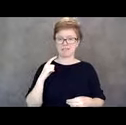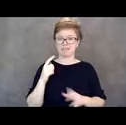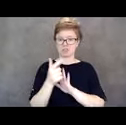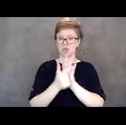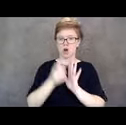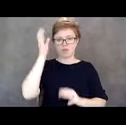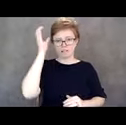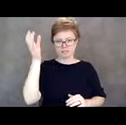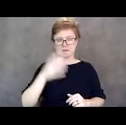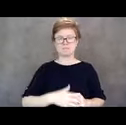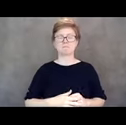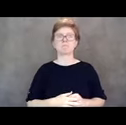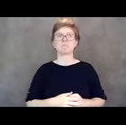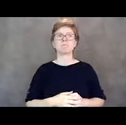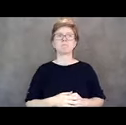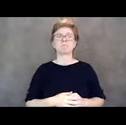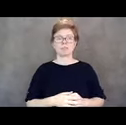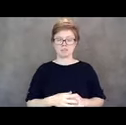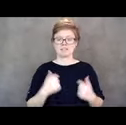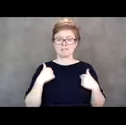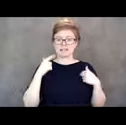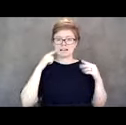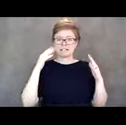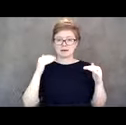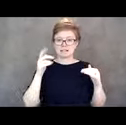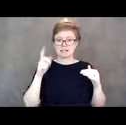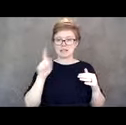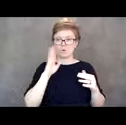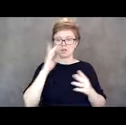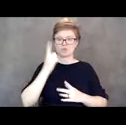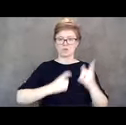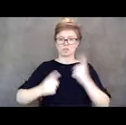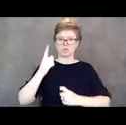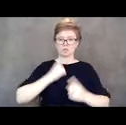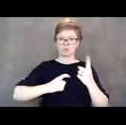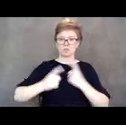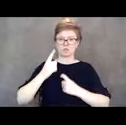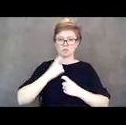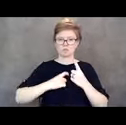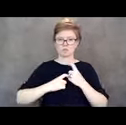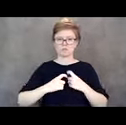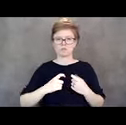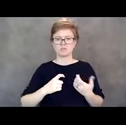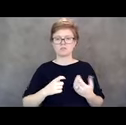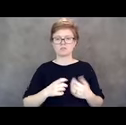for whatever reason, to be met with a lot of questions about my experience or why it was this or that, and,